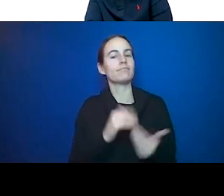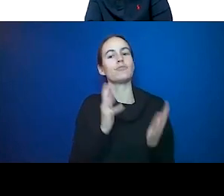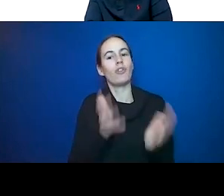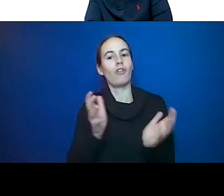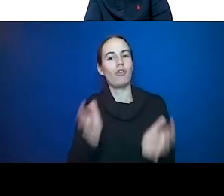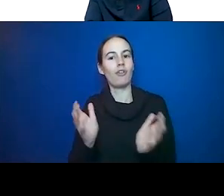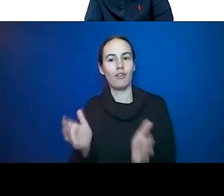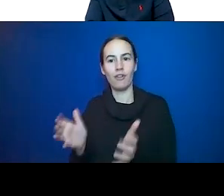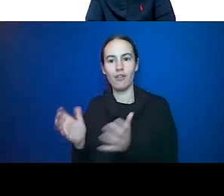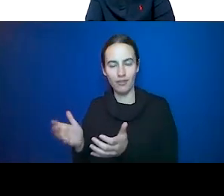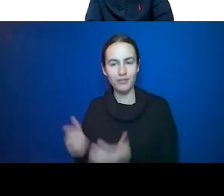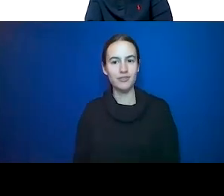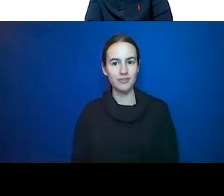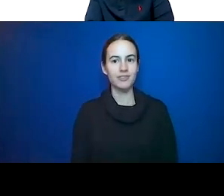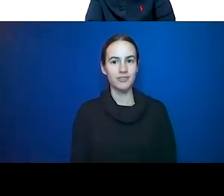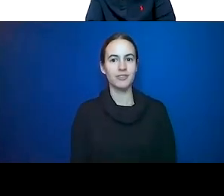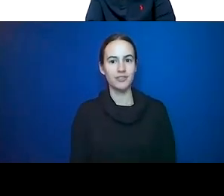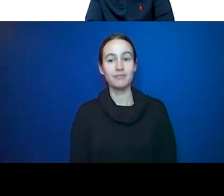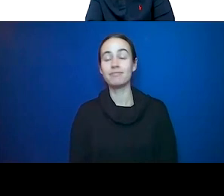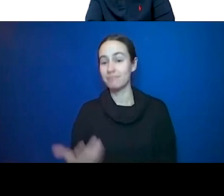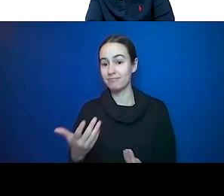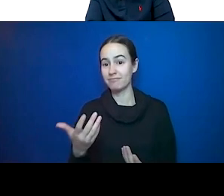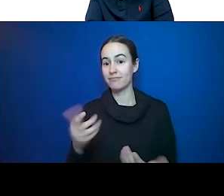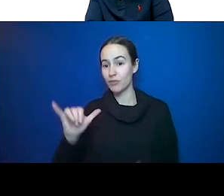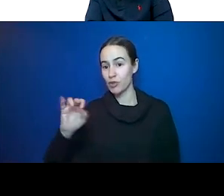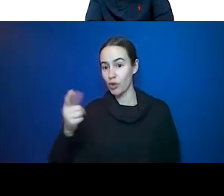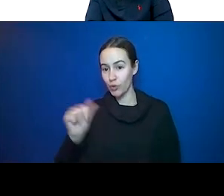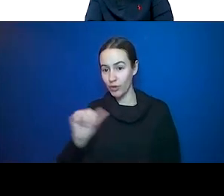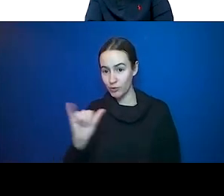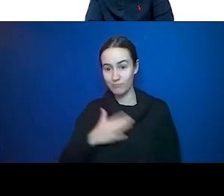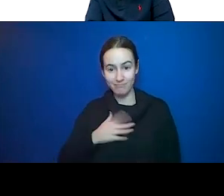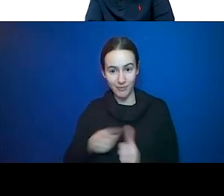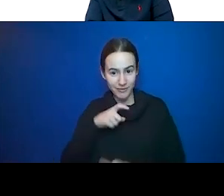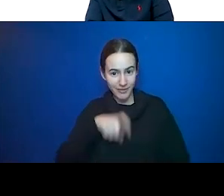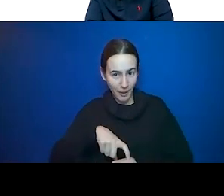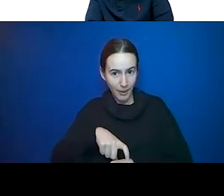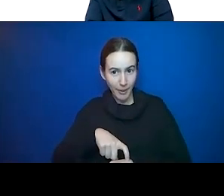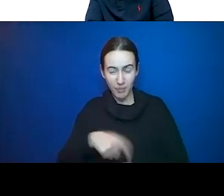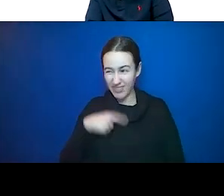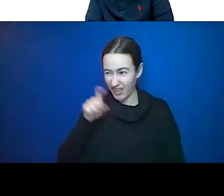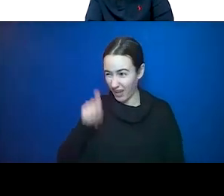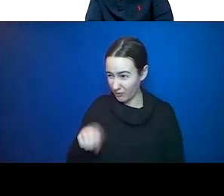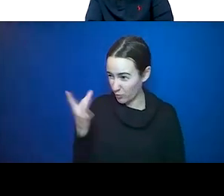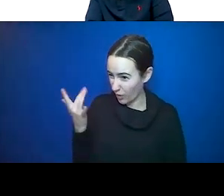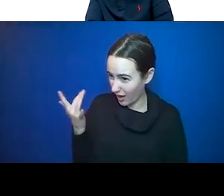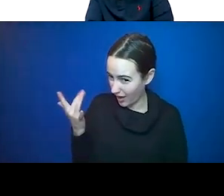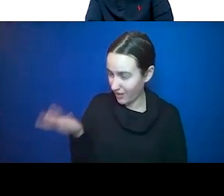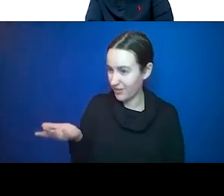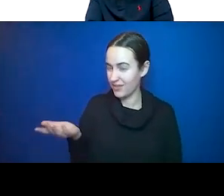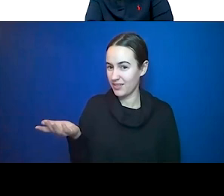did YOGA. I had never done yoga. I said why do I have to do this? What does this have to really do with anything? And what he said